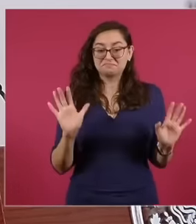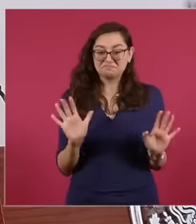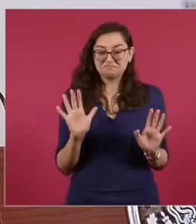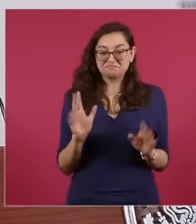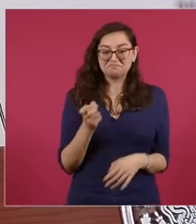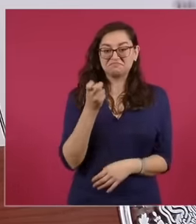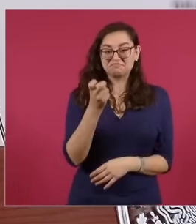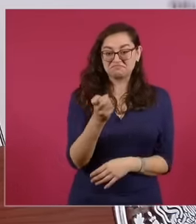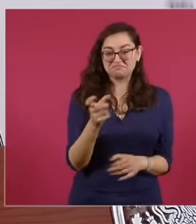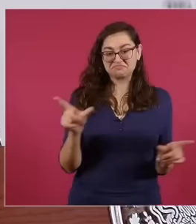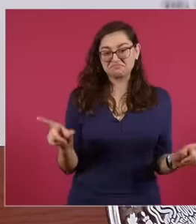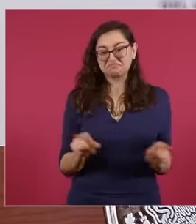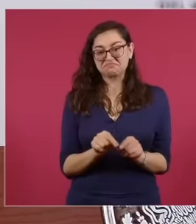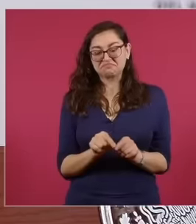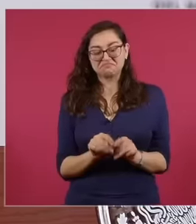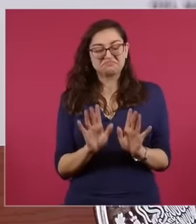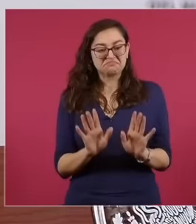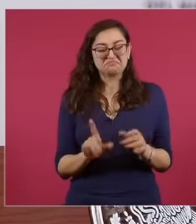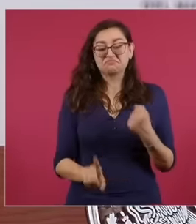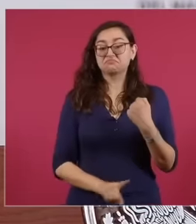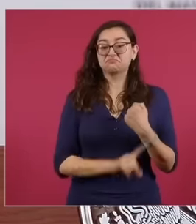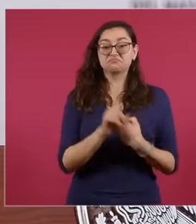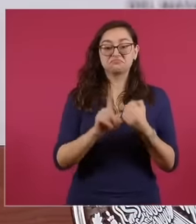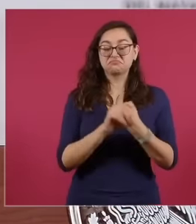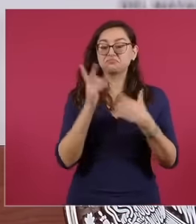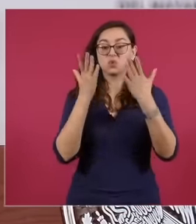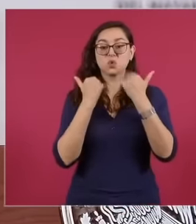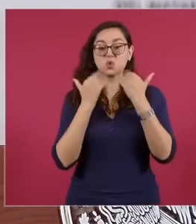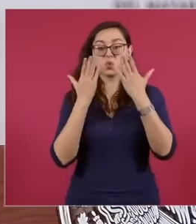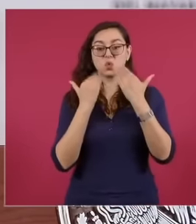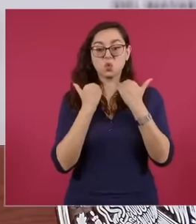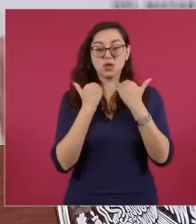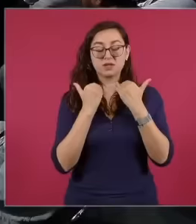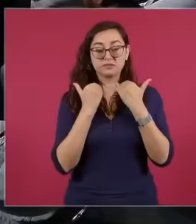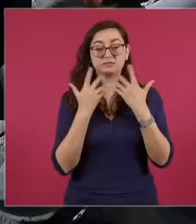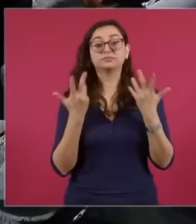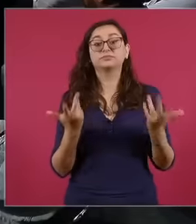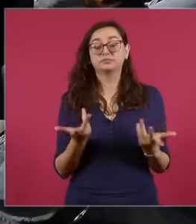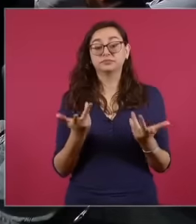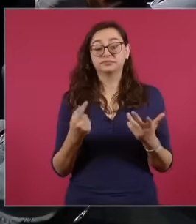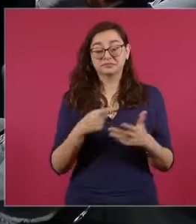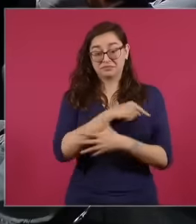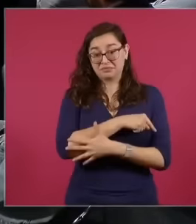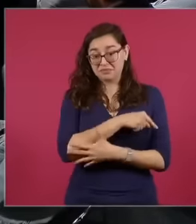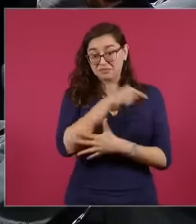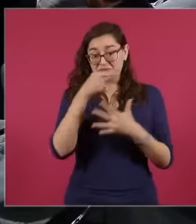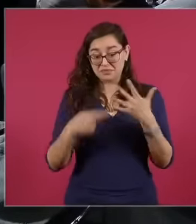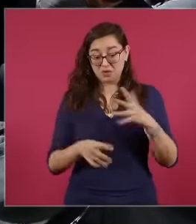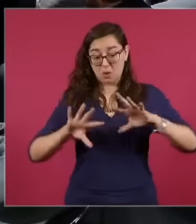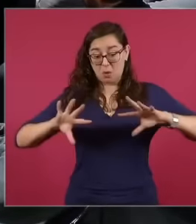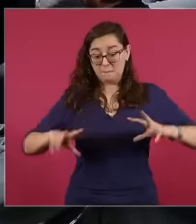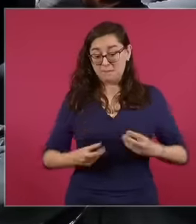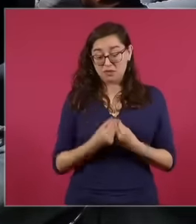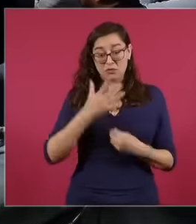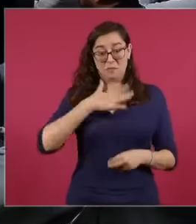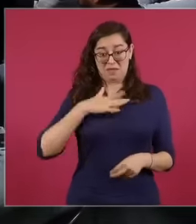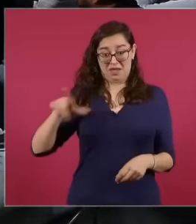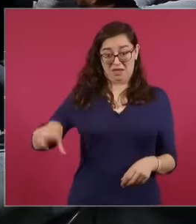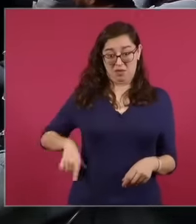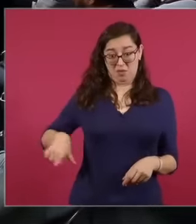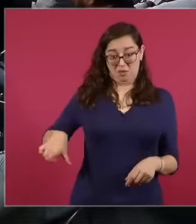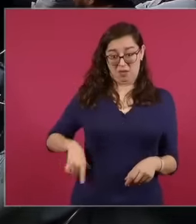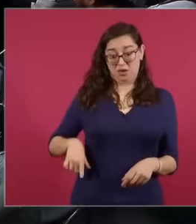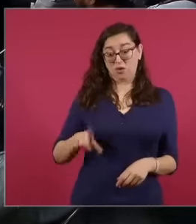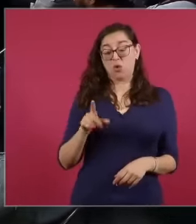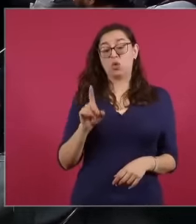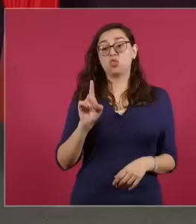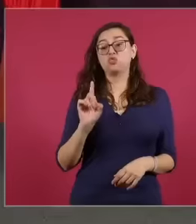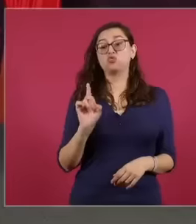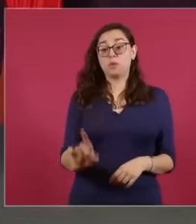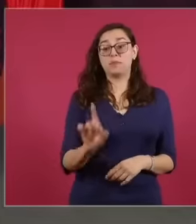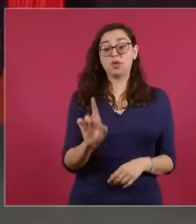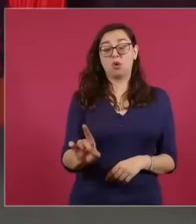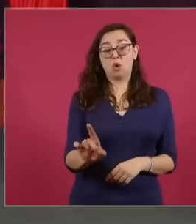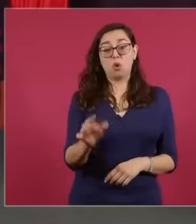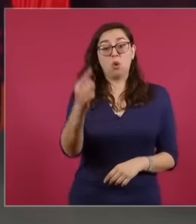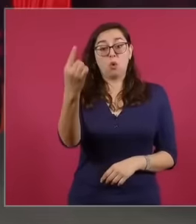we have no problem. I'm going to report on the whole day. First, it's Sunday. I take this opportunity to